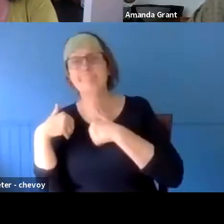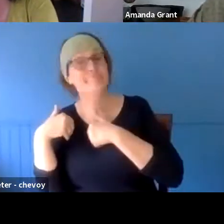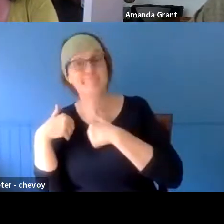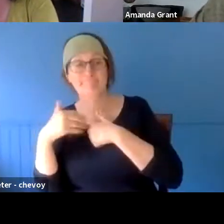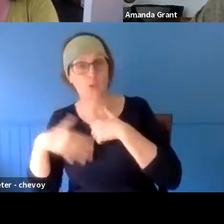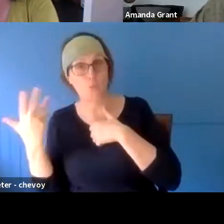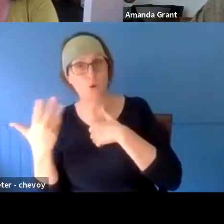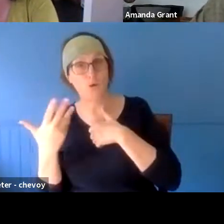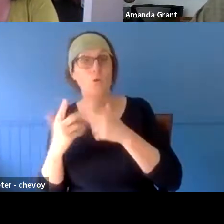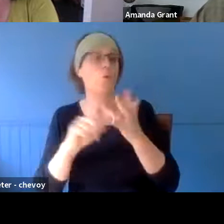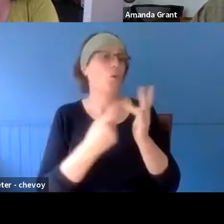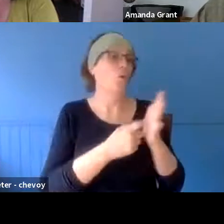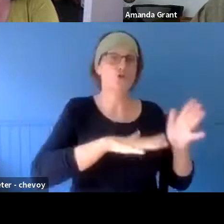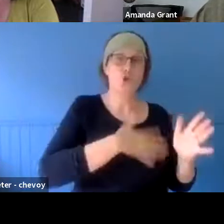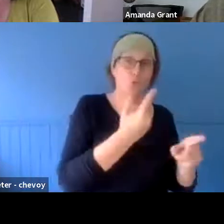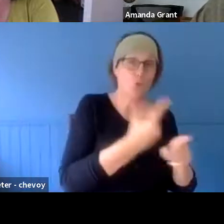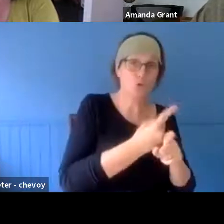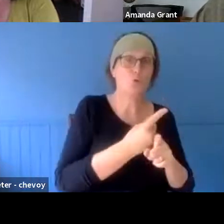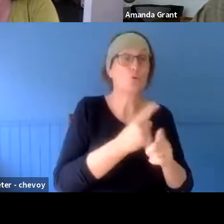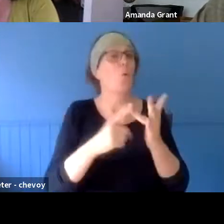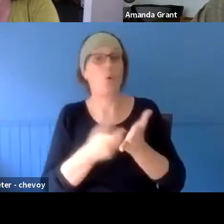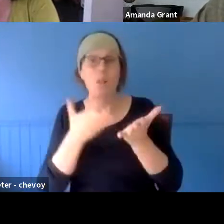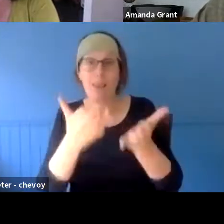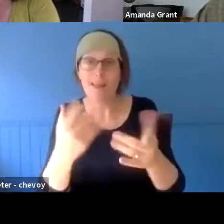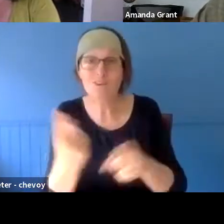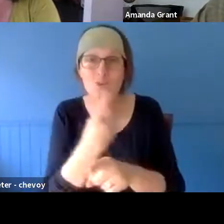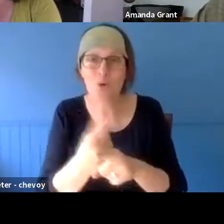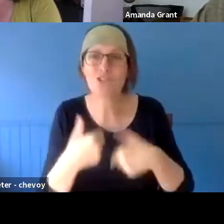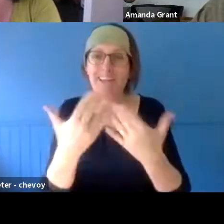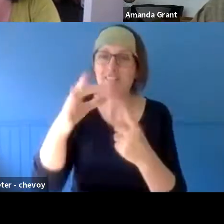participated - it gives them a range of options that I think a